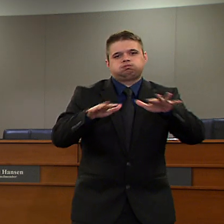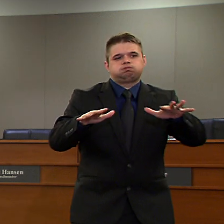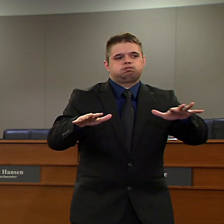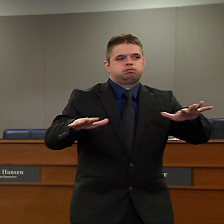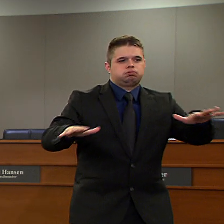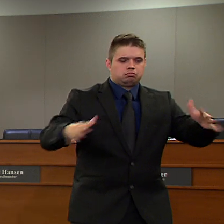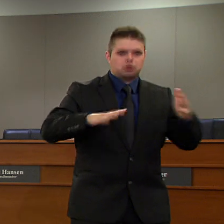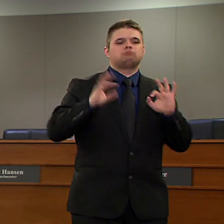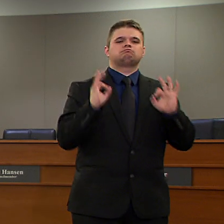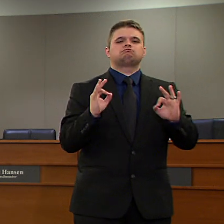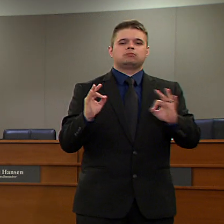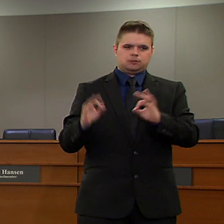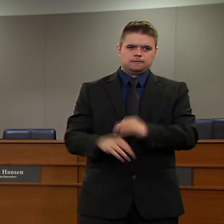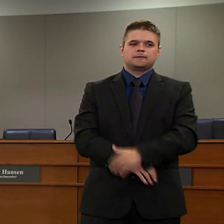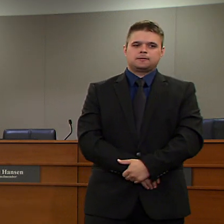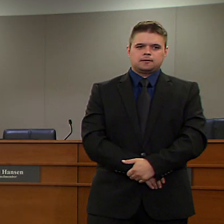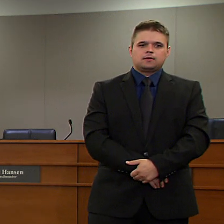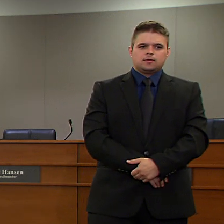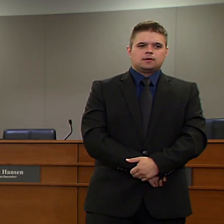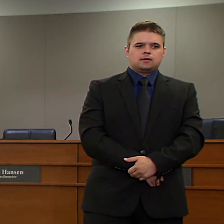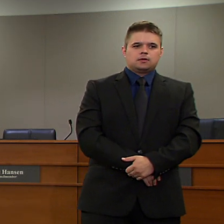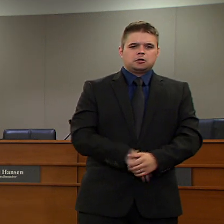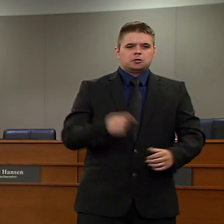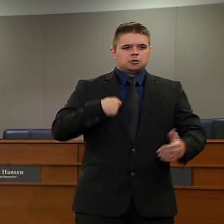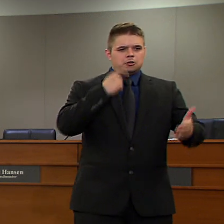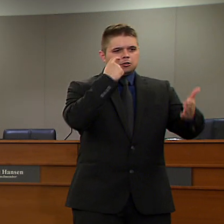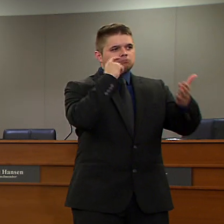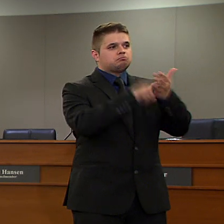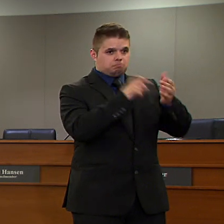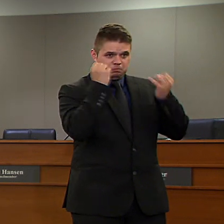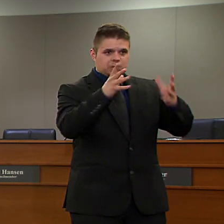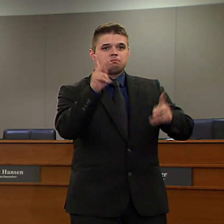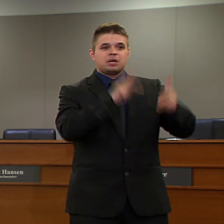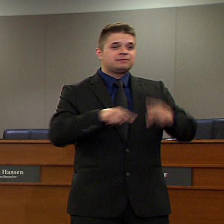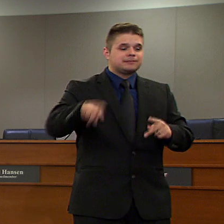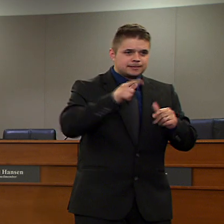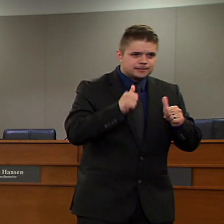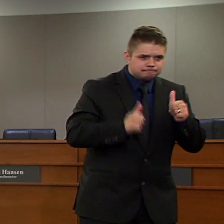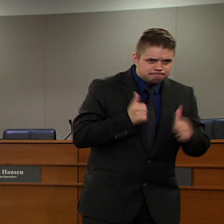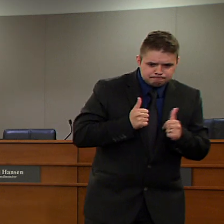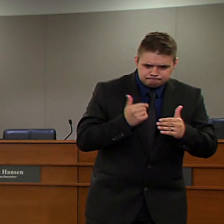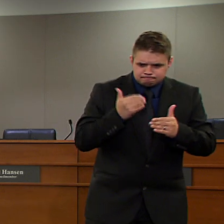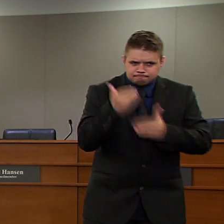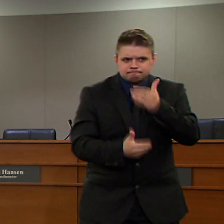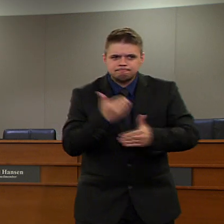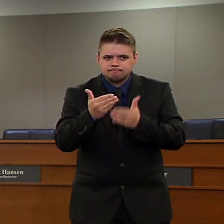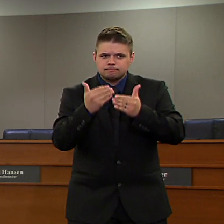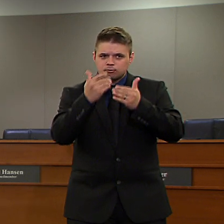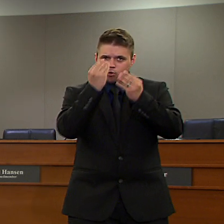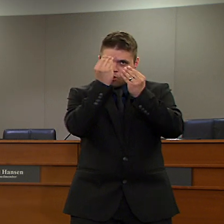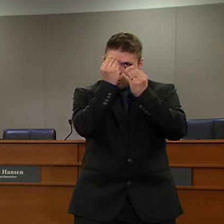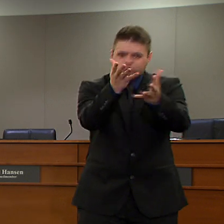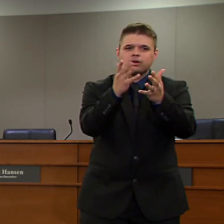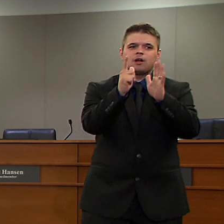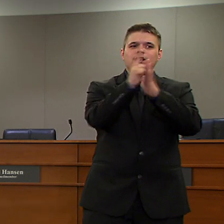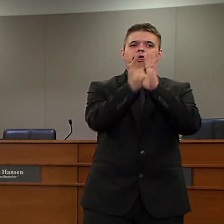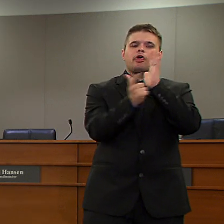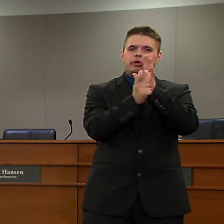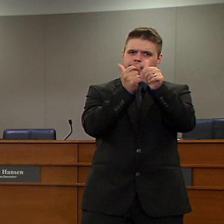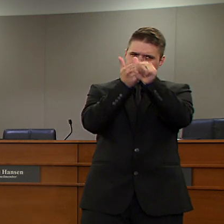It's impressive how people have stepped up and how quickly we've changed our lifestyles and how many have complied with what we